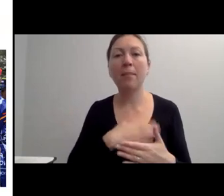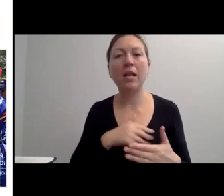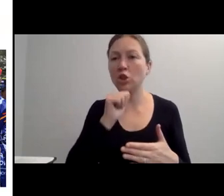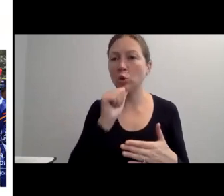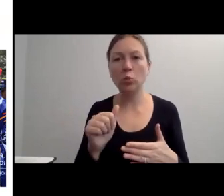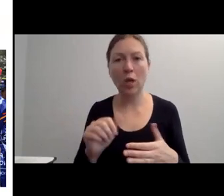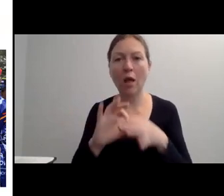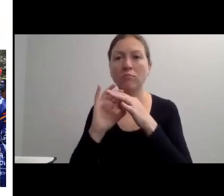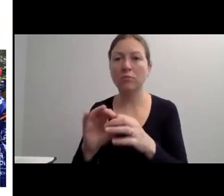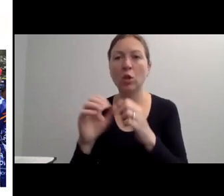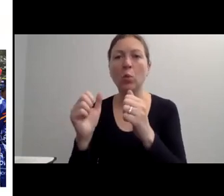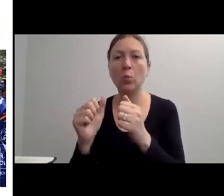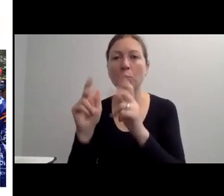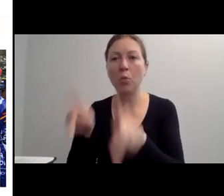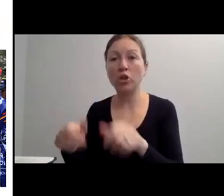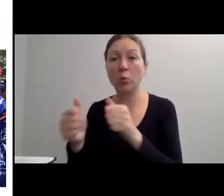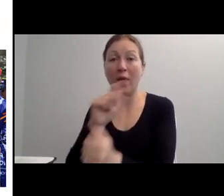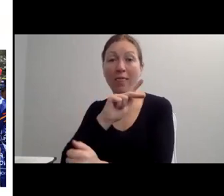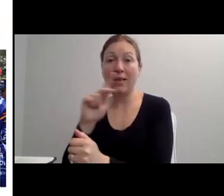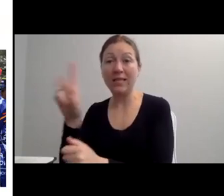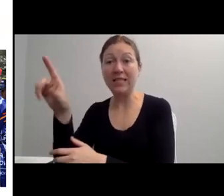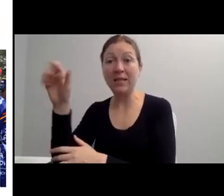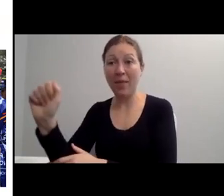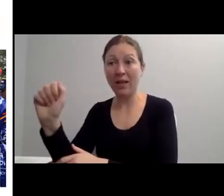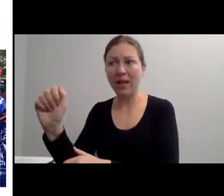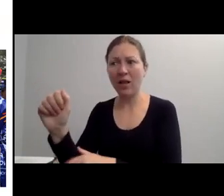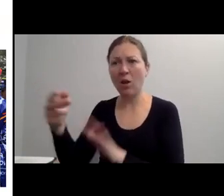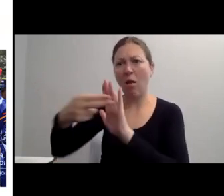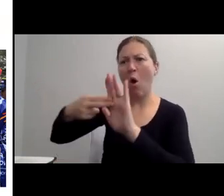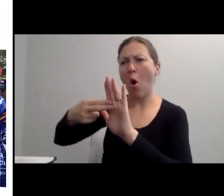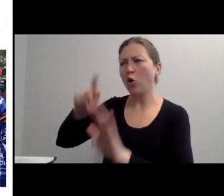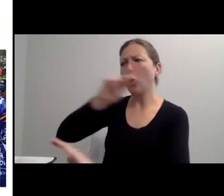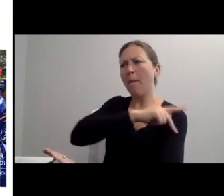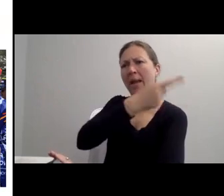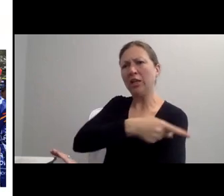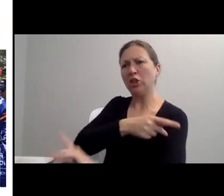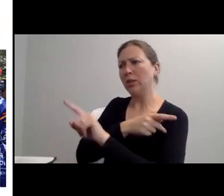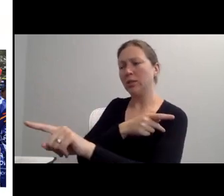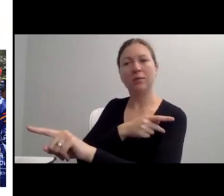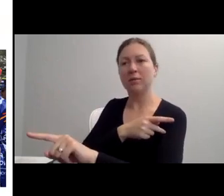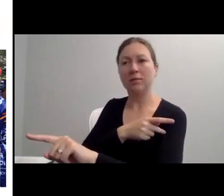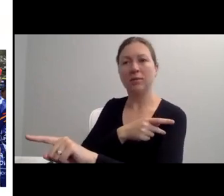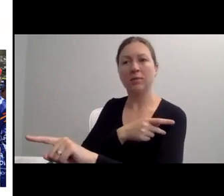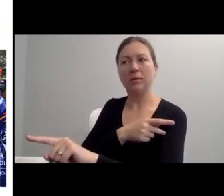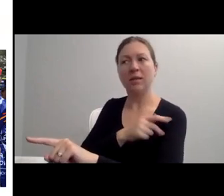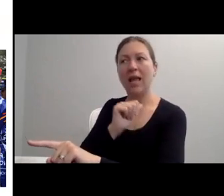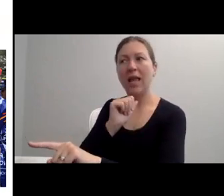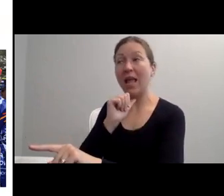PERSON-FIRST LANGUAGE PUTS THE EMPHASIS ON THE PERSON FIRST FOLLOWED BY THE DESCRIPTION OF THE DISABILITY.